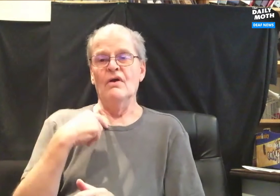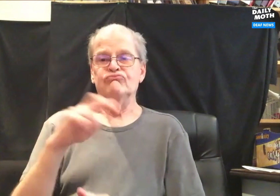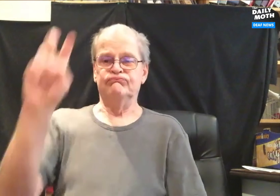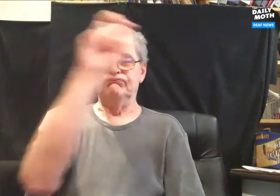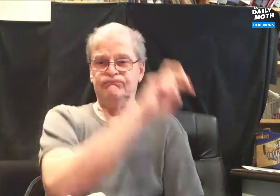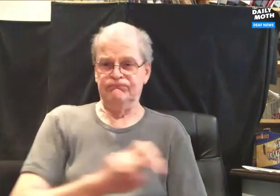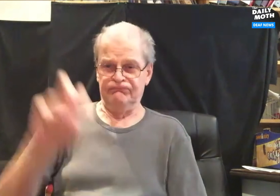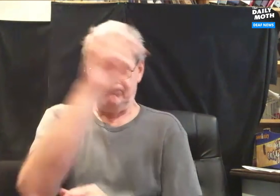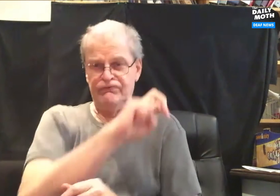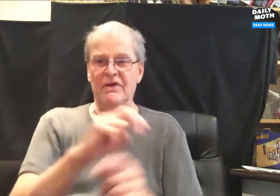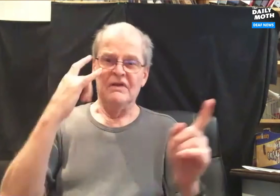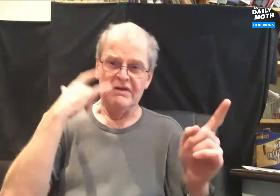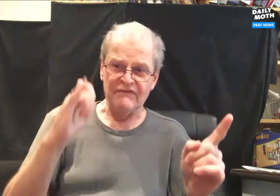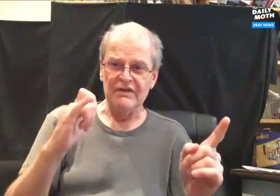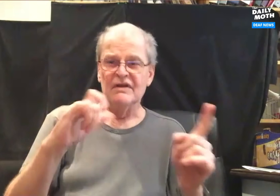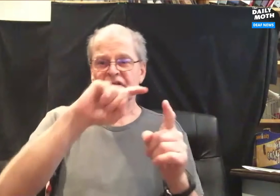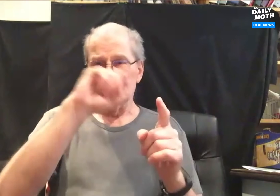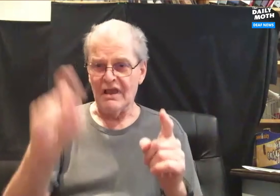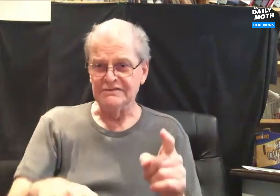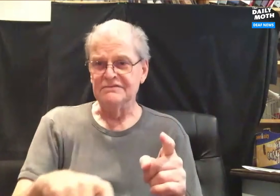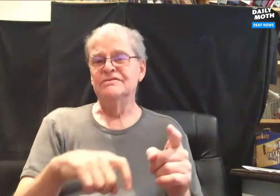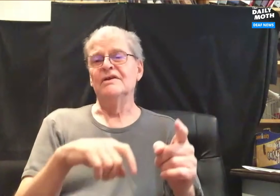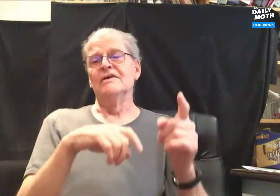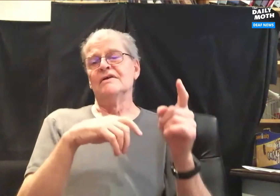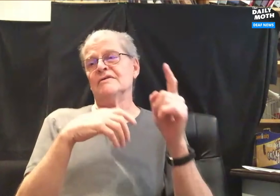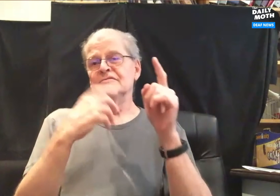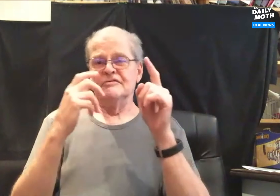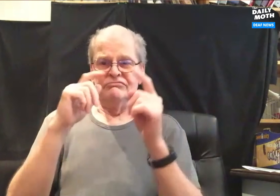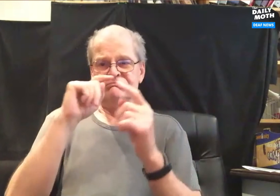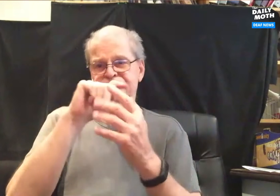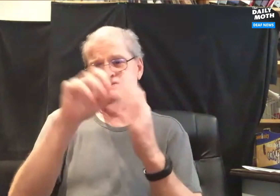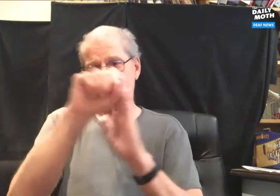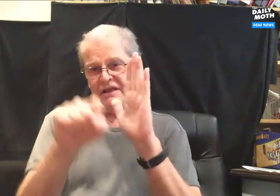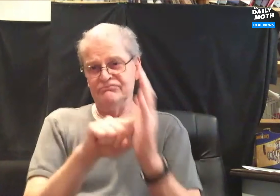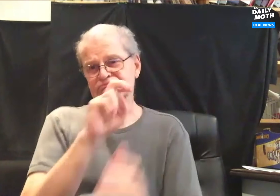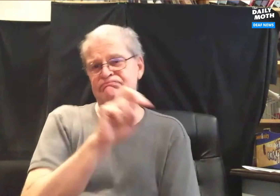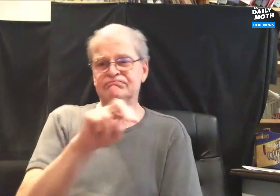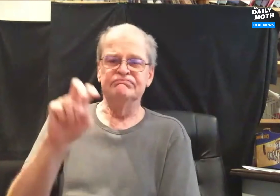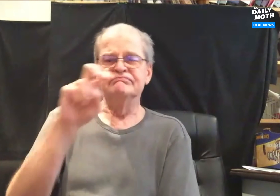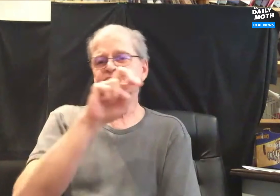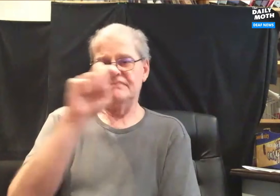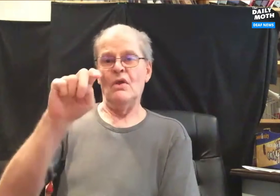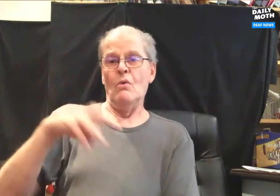I traveled a lot including California, Texas and a bunch of other states.